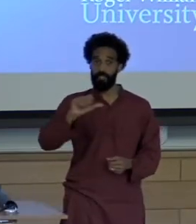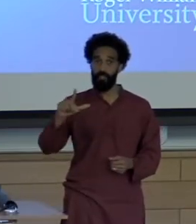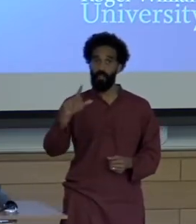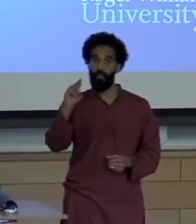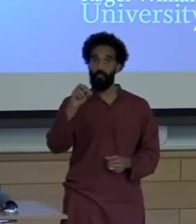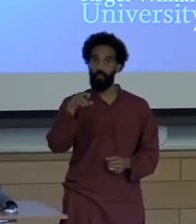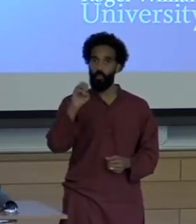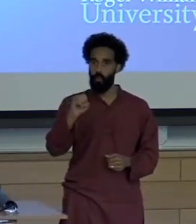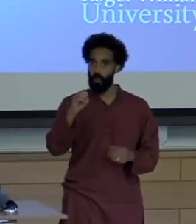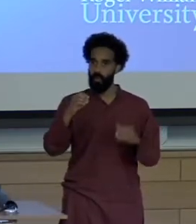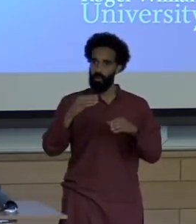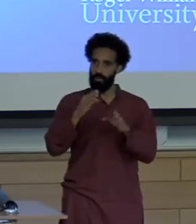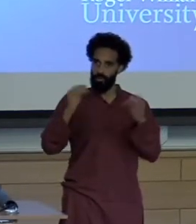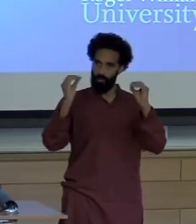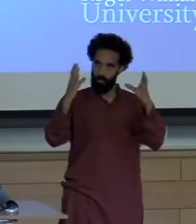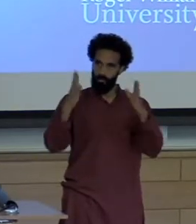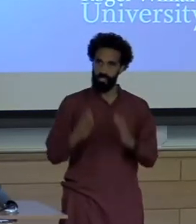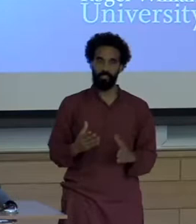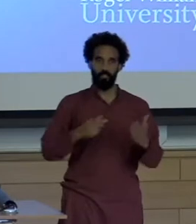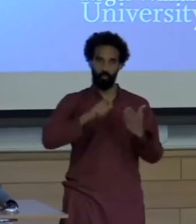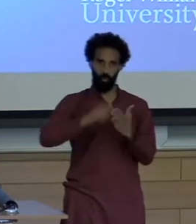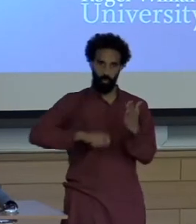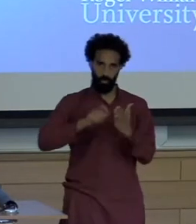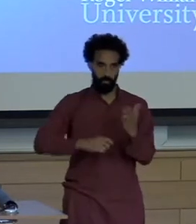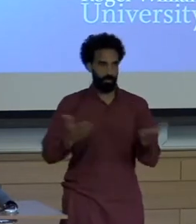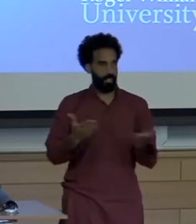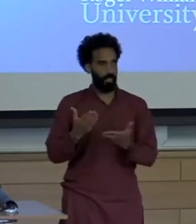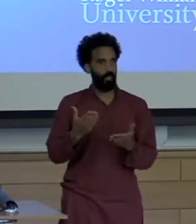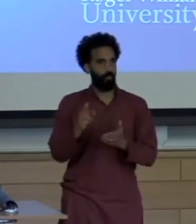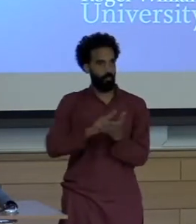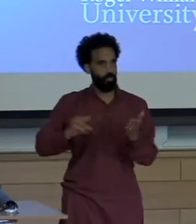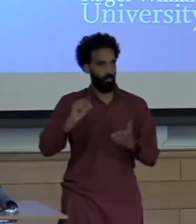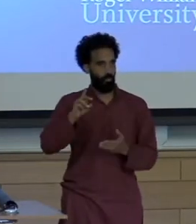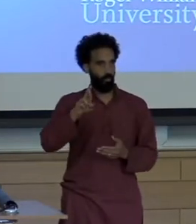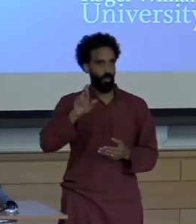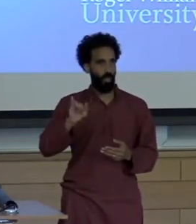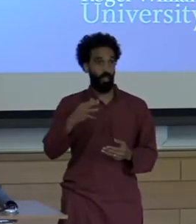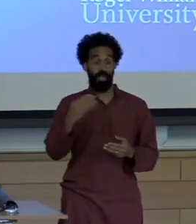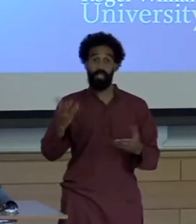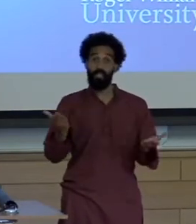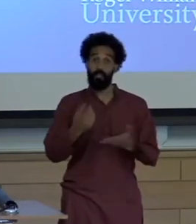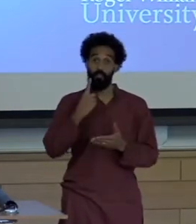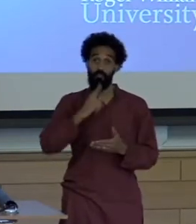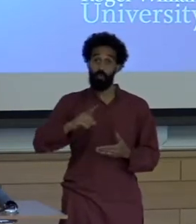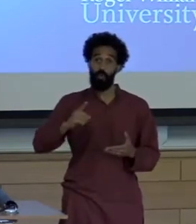here at the University of Rhode Island, and I'm here to introduce our keynote speaker